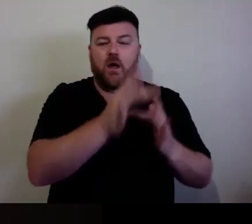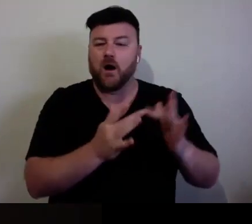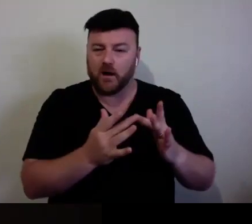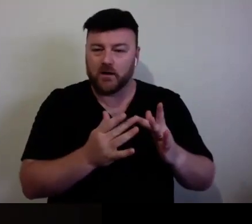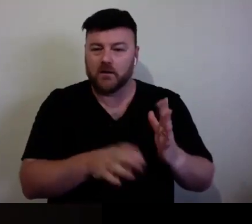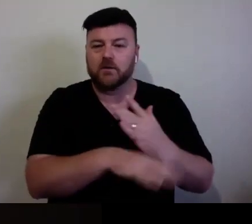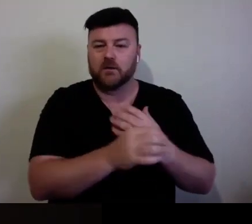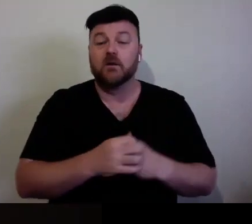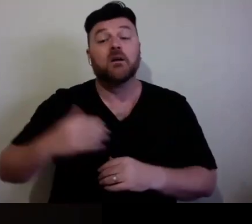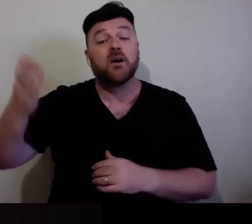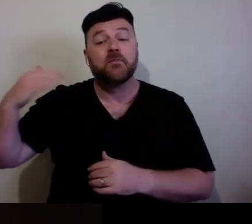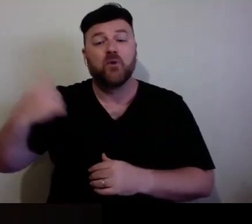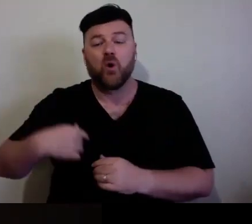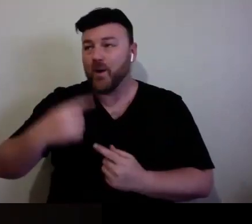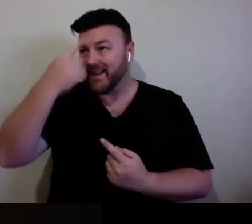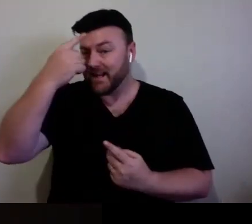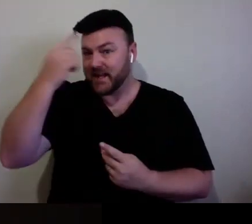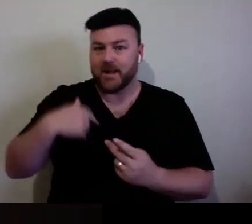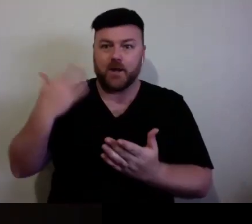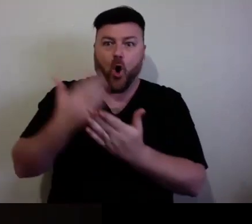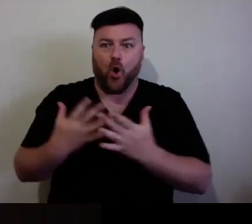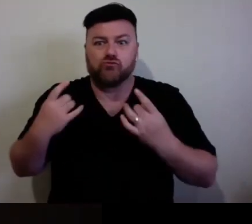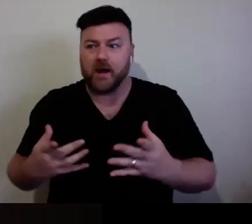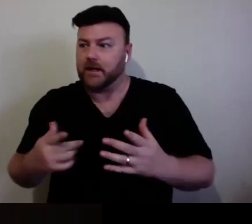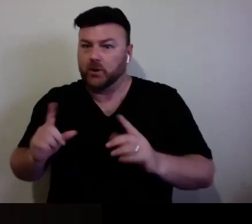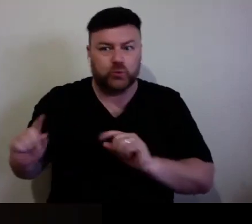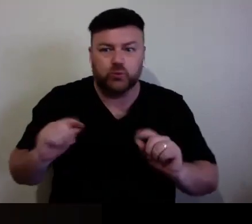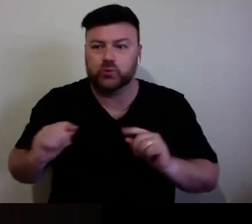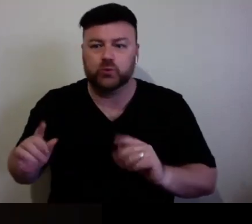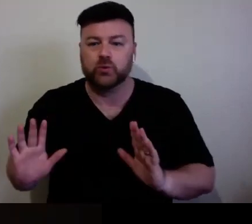like you have to be on, on, on. Whereas now it is basically like, "No.